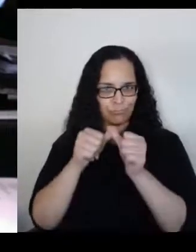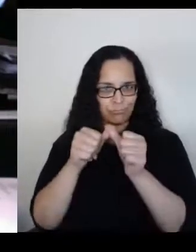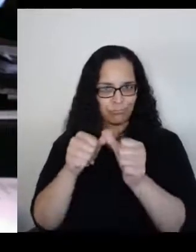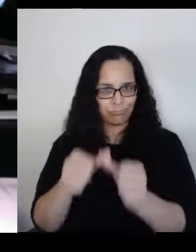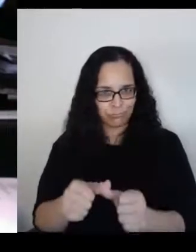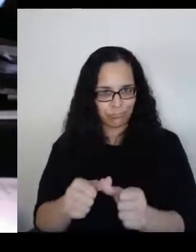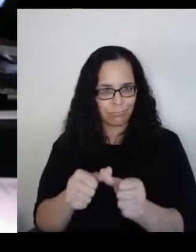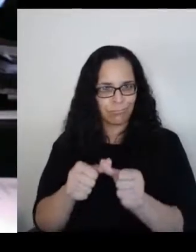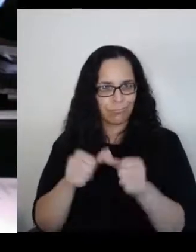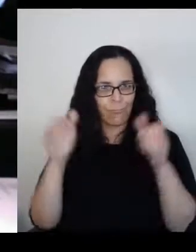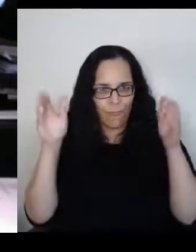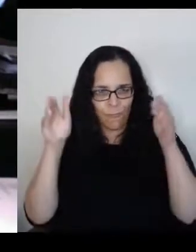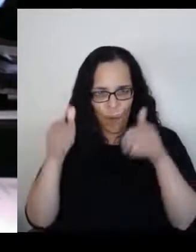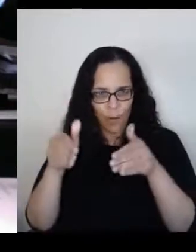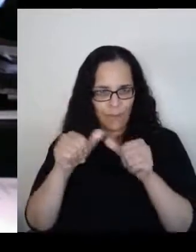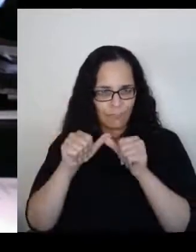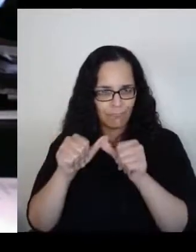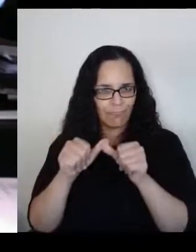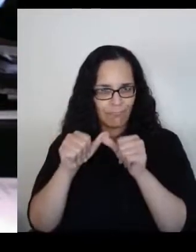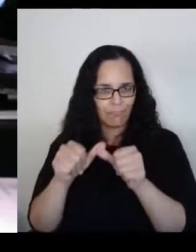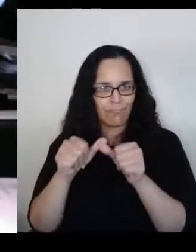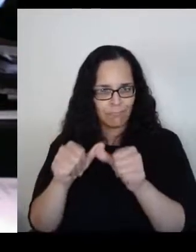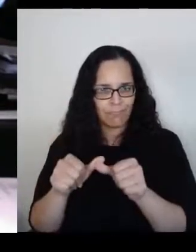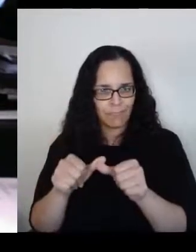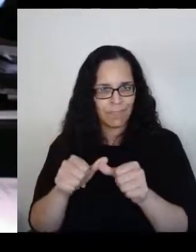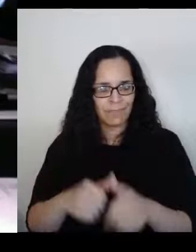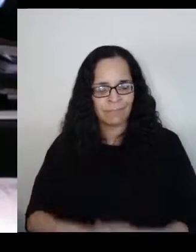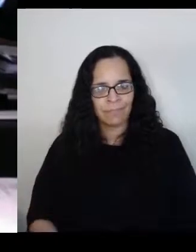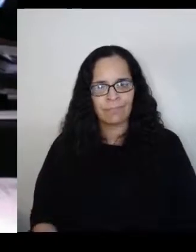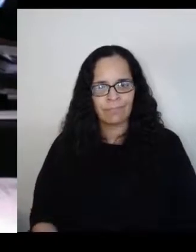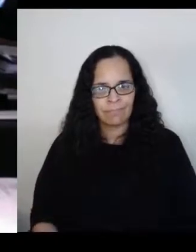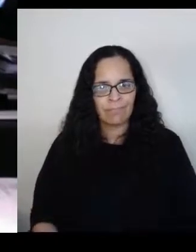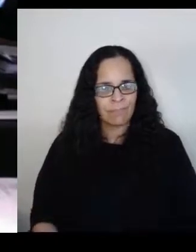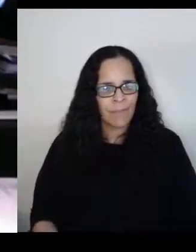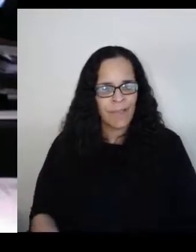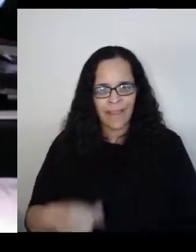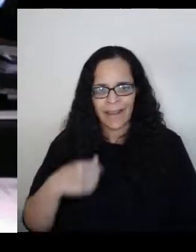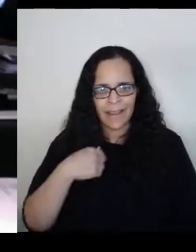And I think it kind of describes my personality.